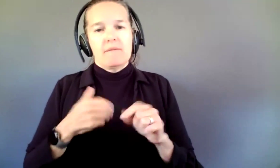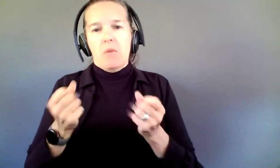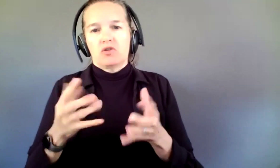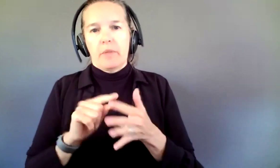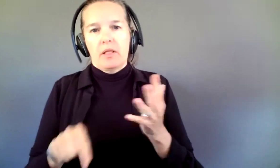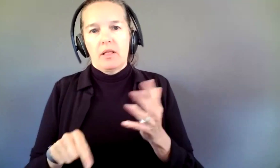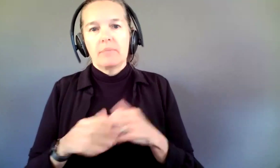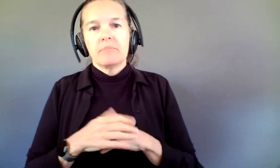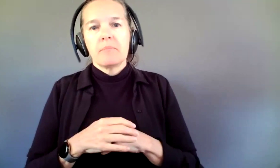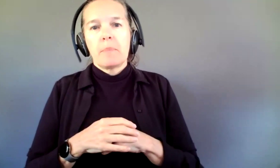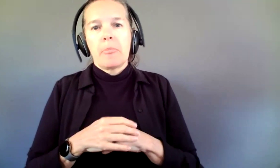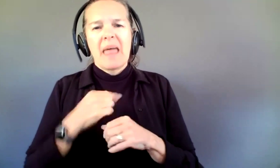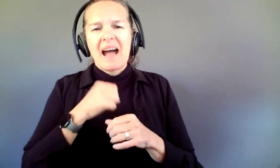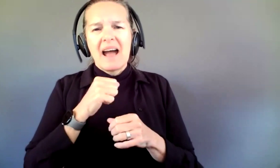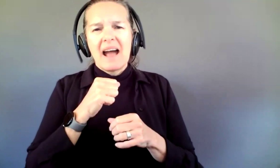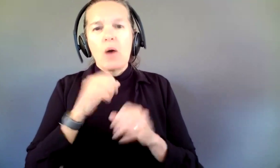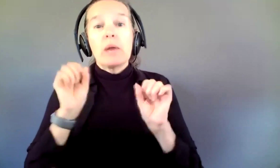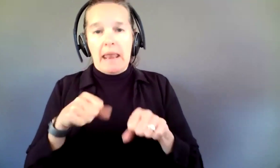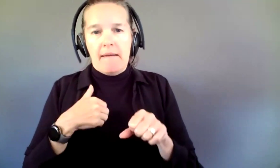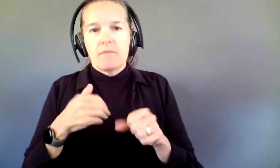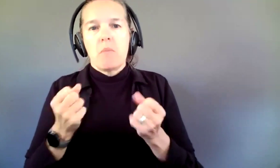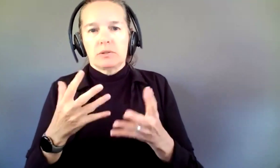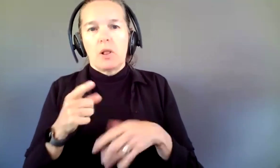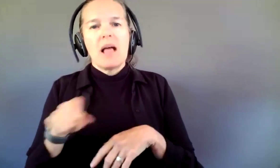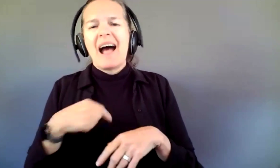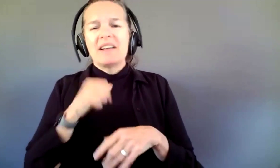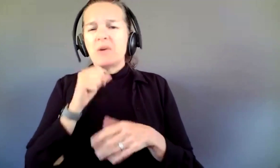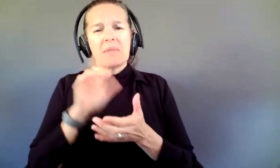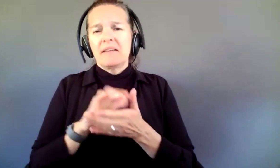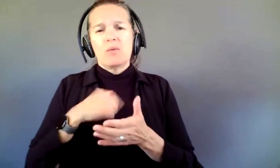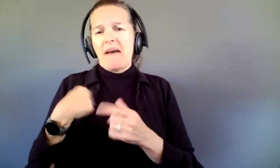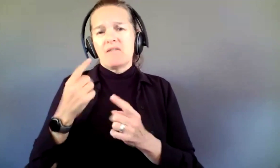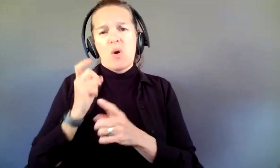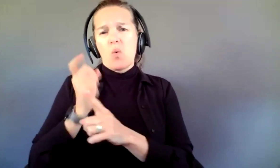we've ever awarded the grant to an artist that was a university. The thing to keep in mind in